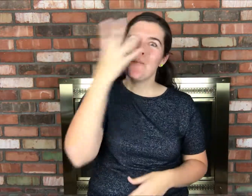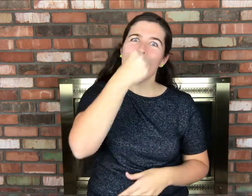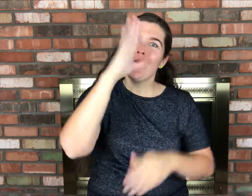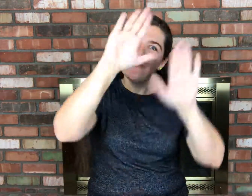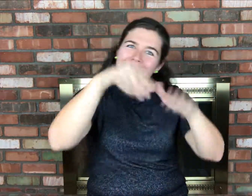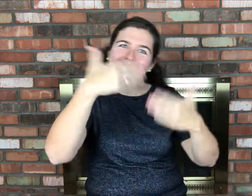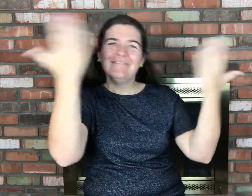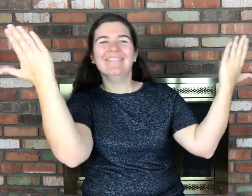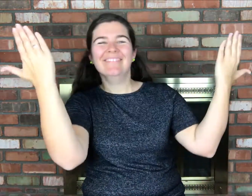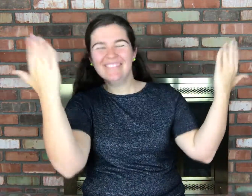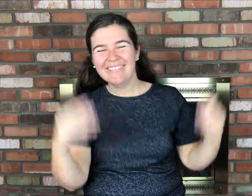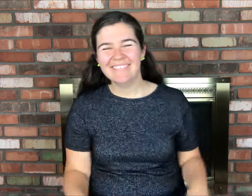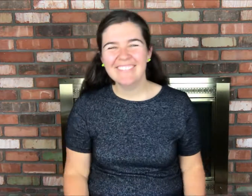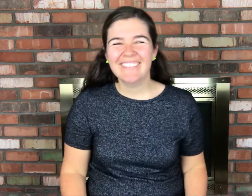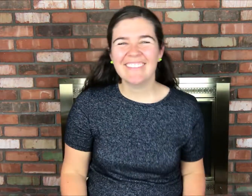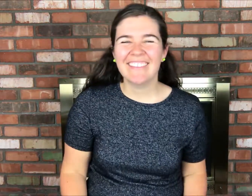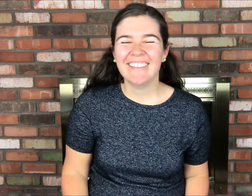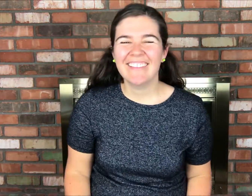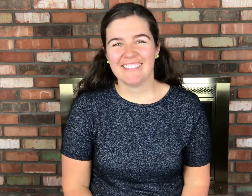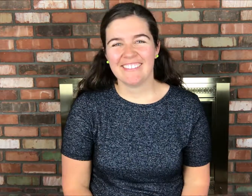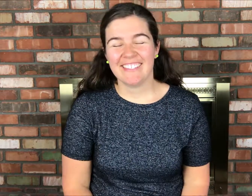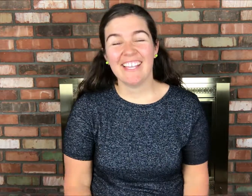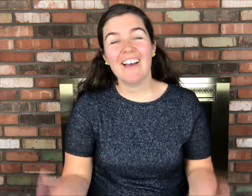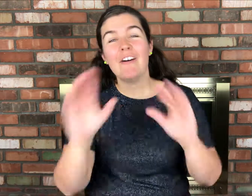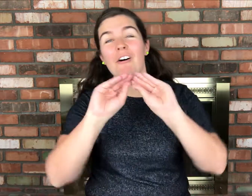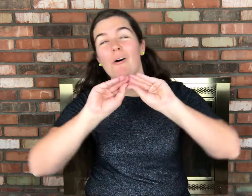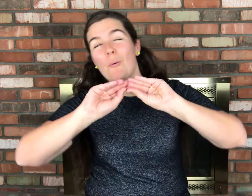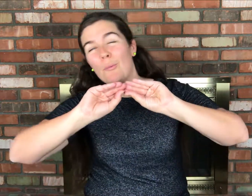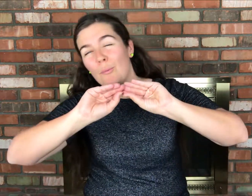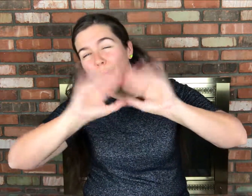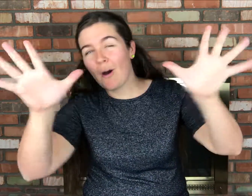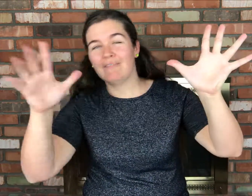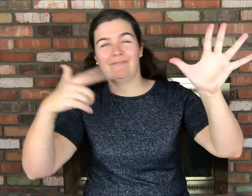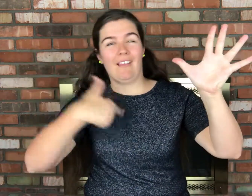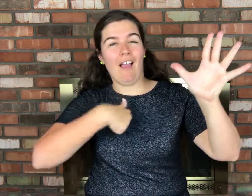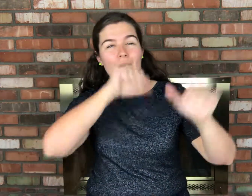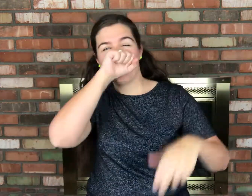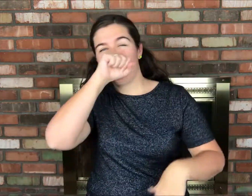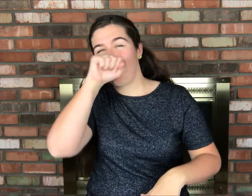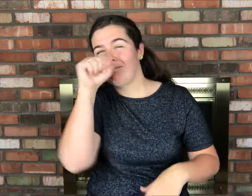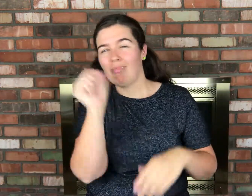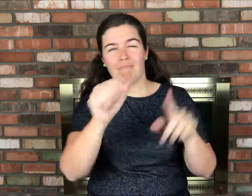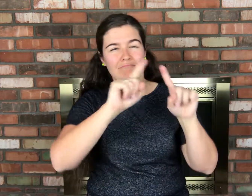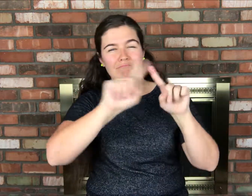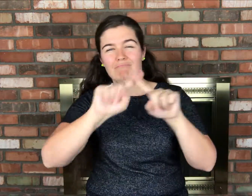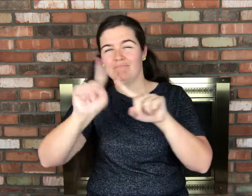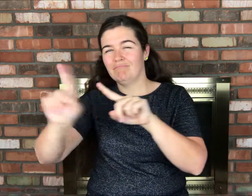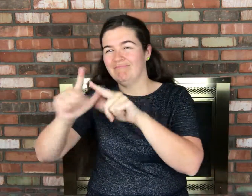Like "It's a beautiful day!" Obviously I love different sign languages...